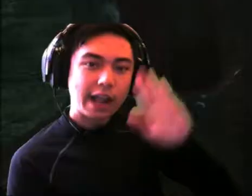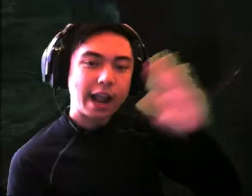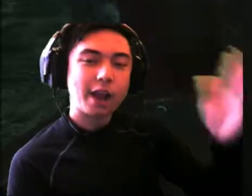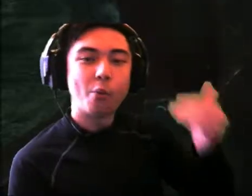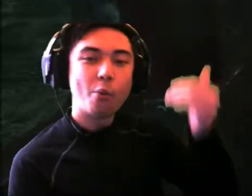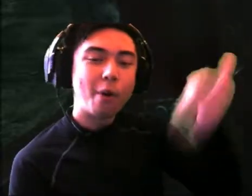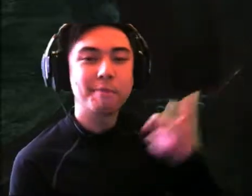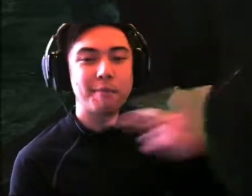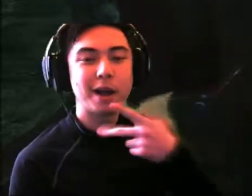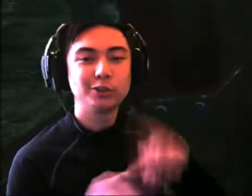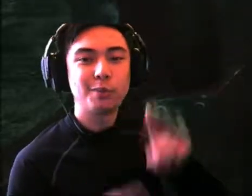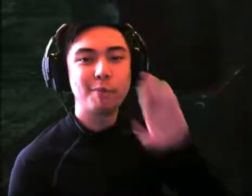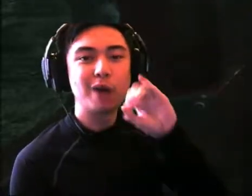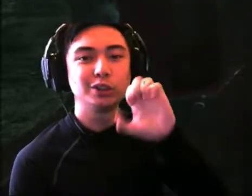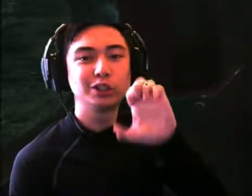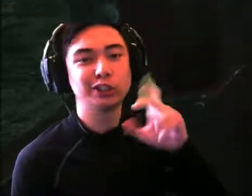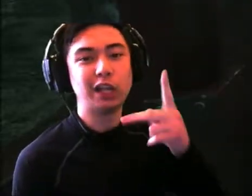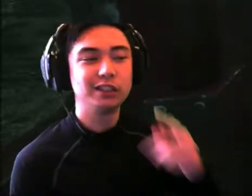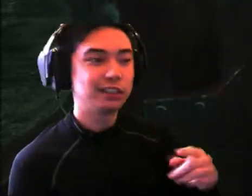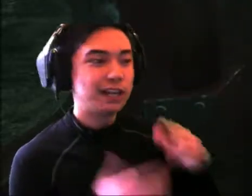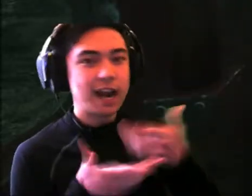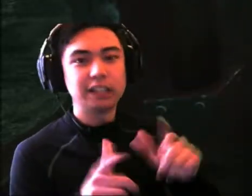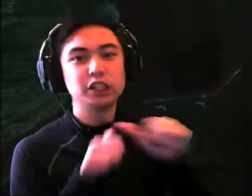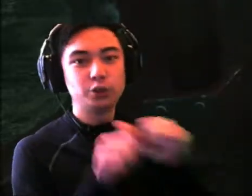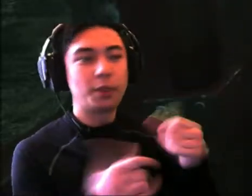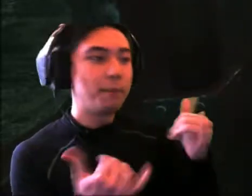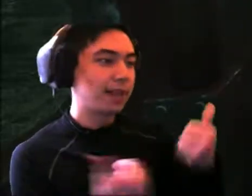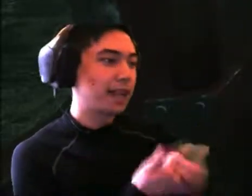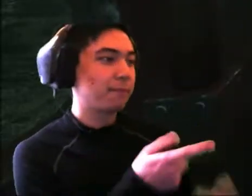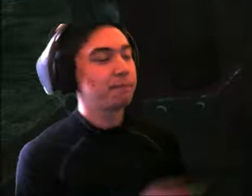Hello! Welcome back to Bioshock let's continue the game